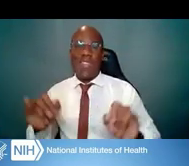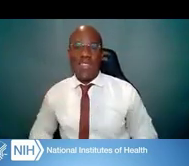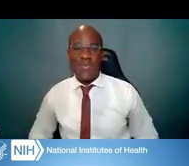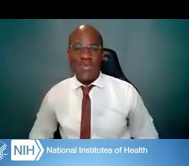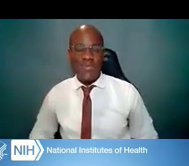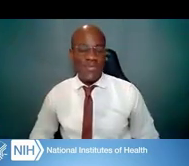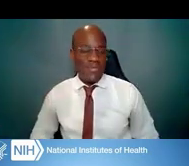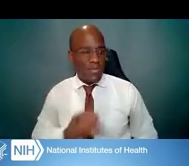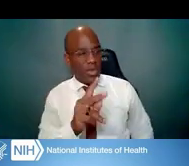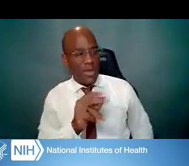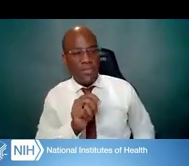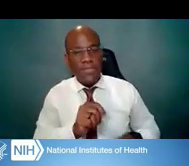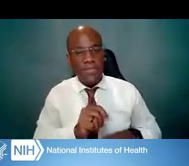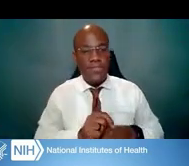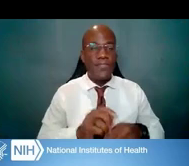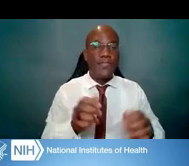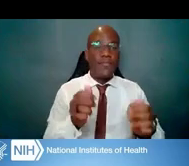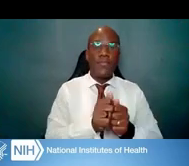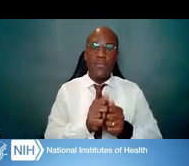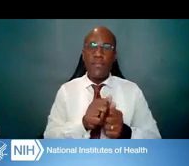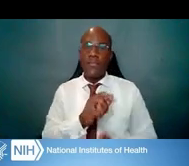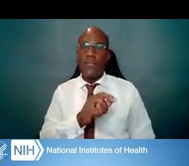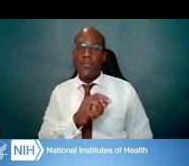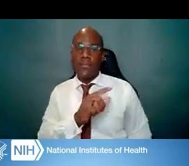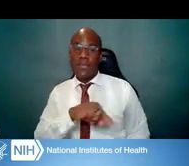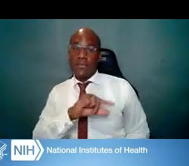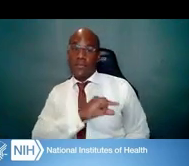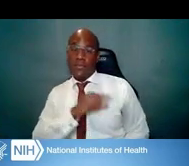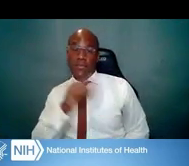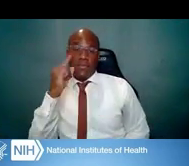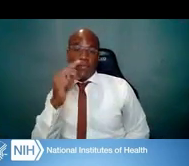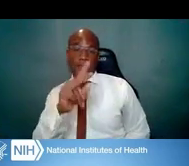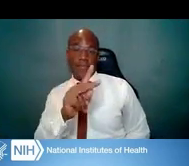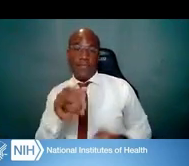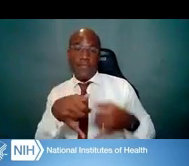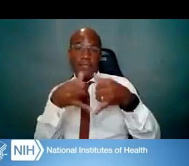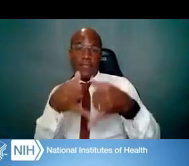In terms of eligibility for K-awards, you must be a U.S. citizen,